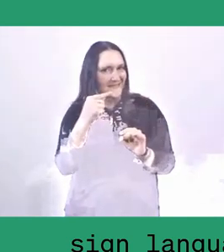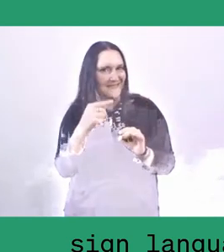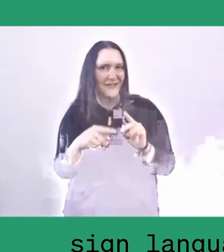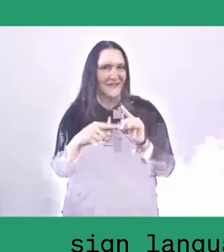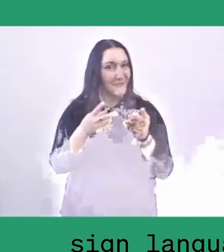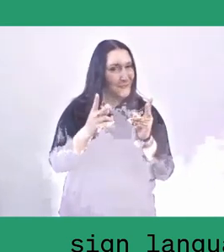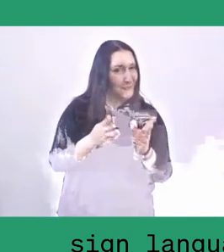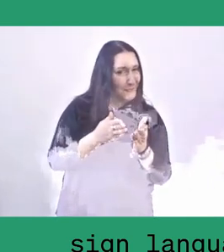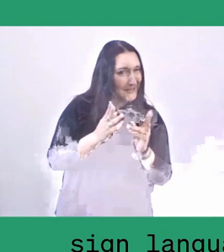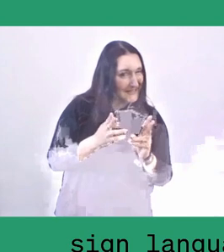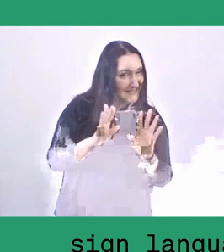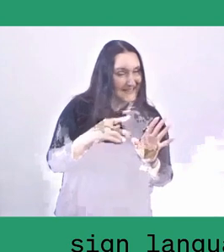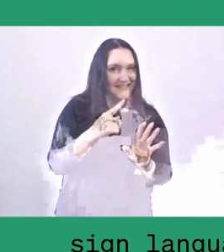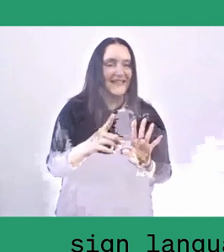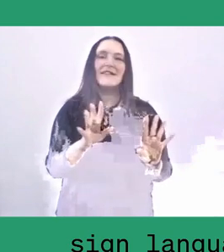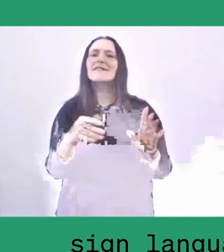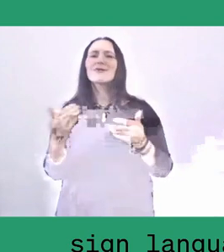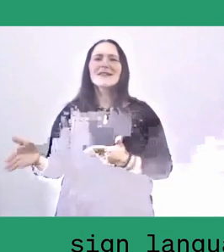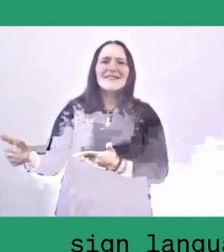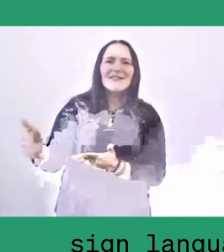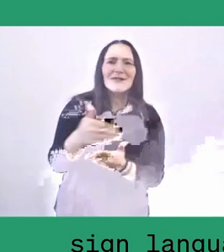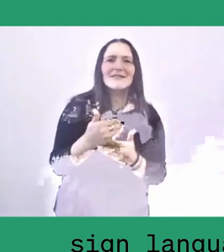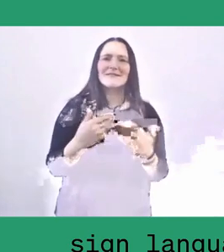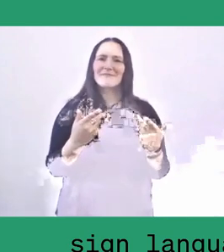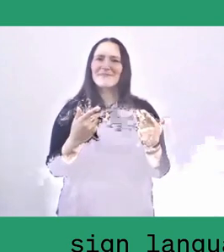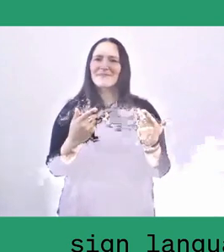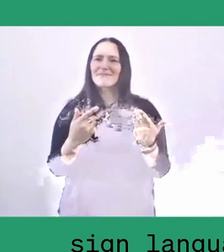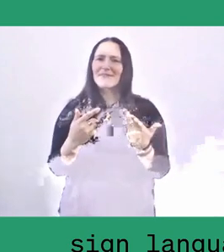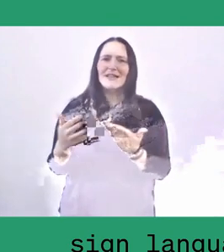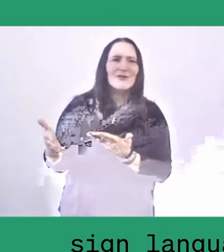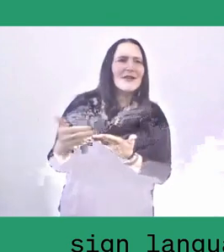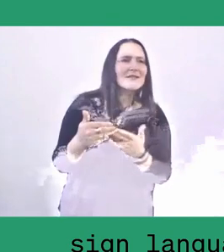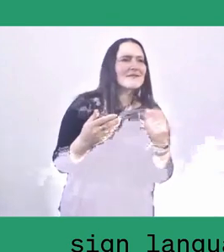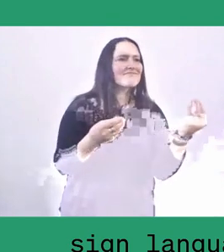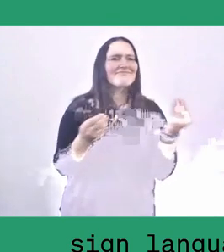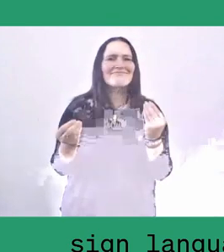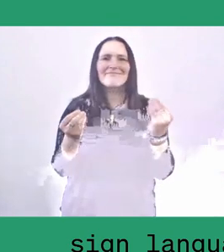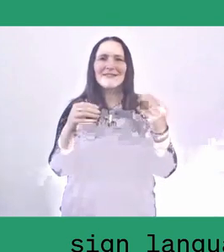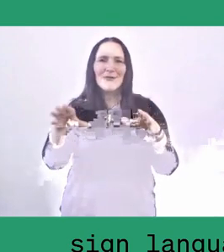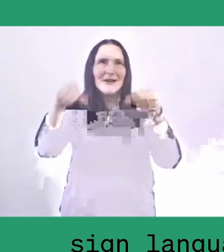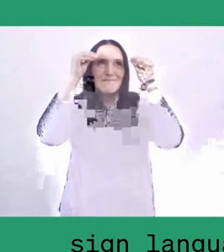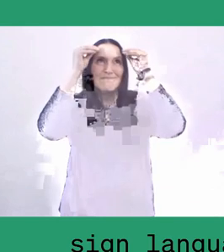This idea of the collective working, the idea of the collective gathering and collective efforts,